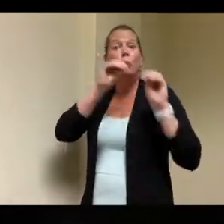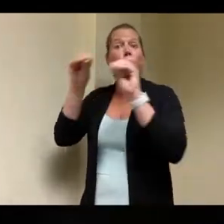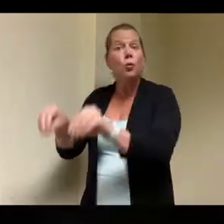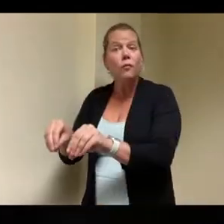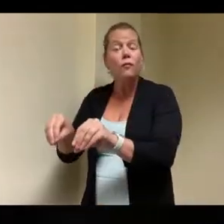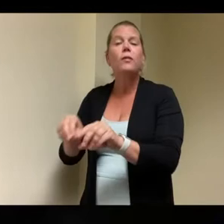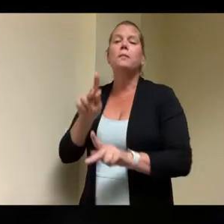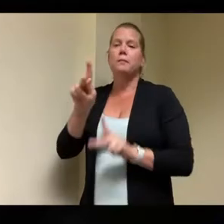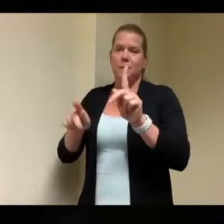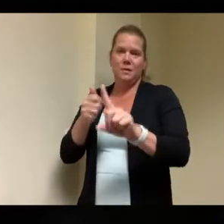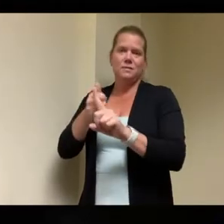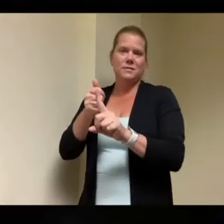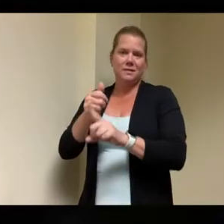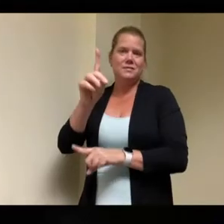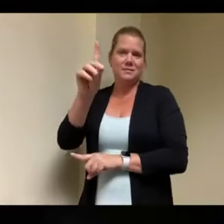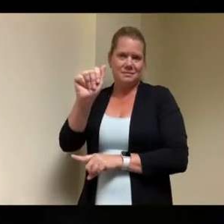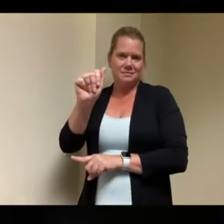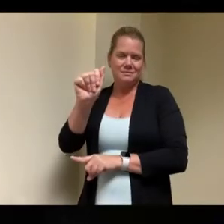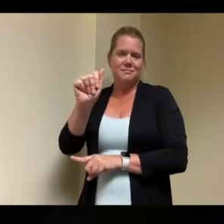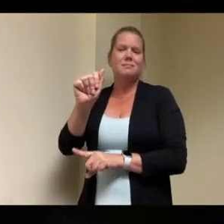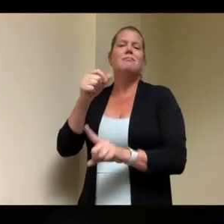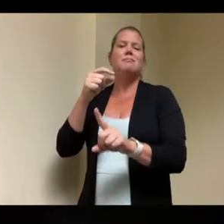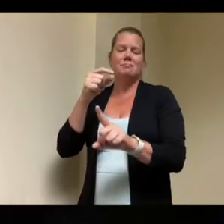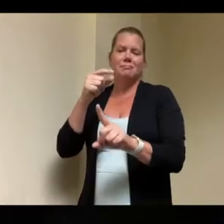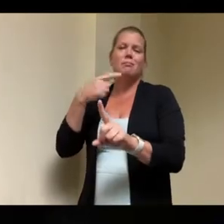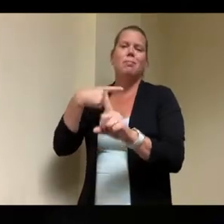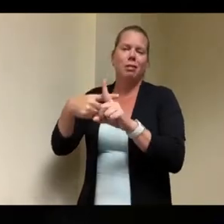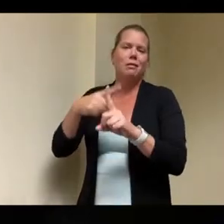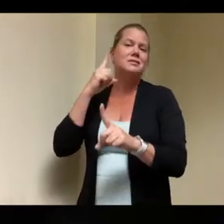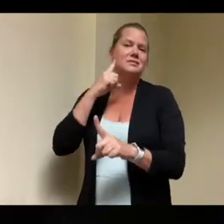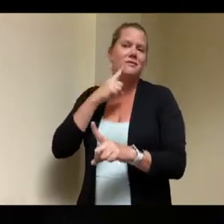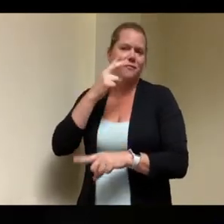disabled one of which is we're very very proud of